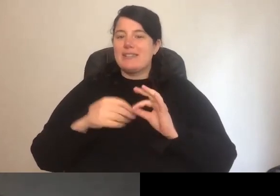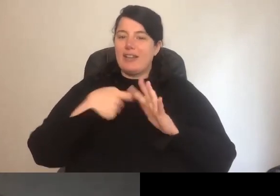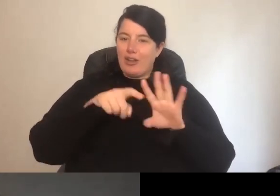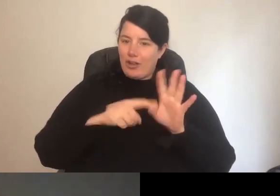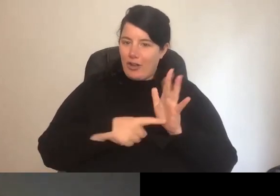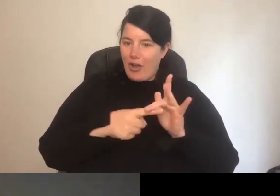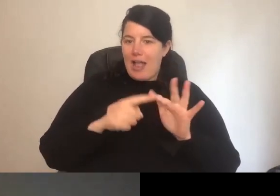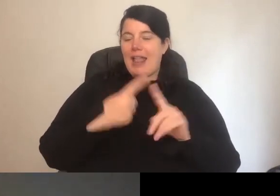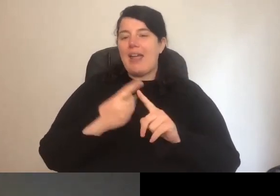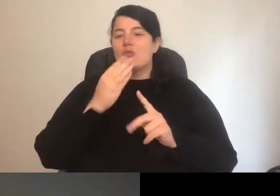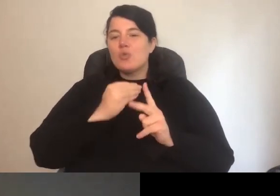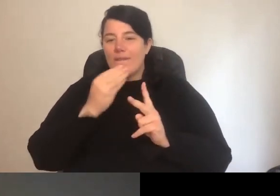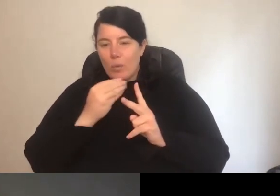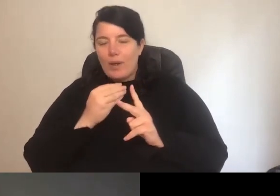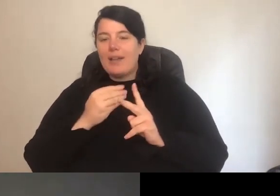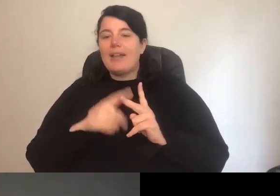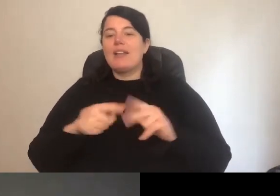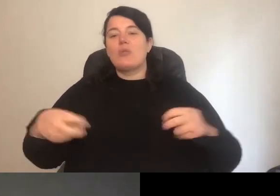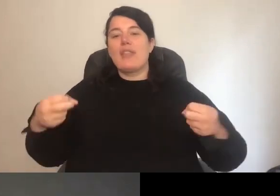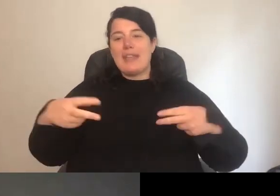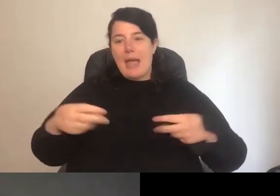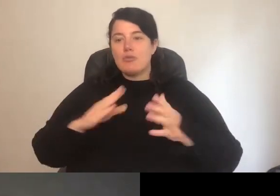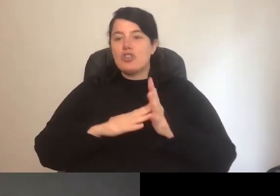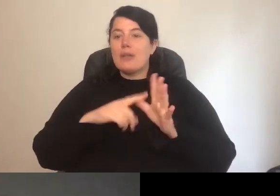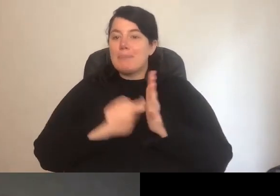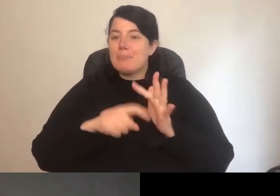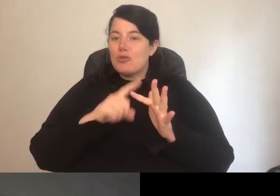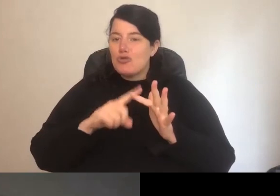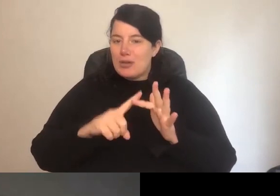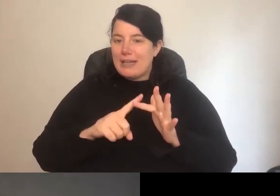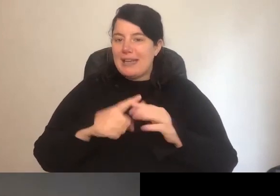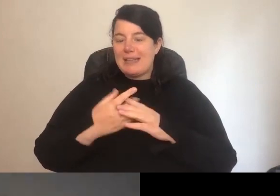Chevoy and Kylie, our interpreters, to my wonderful team behind the